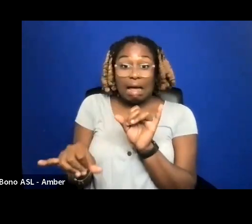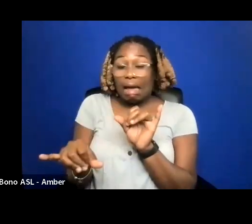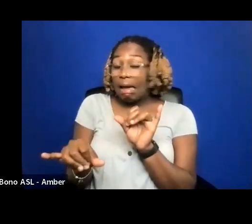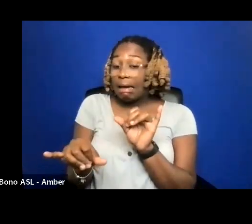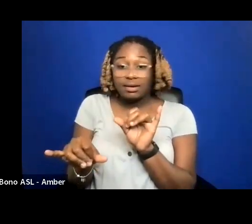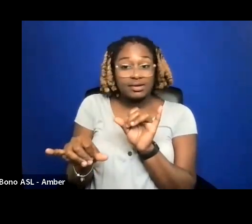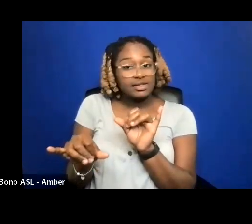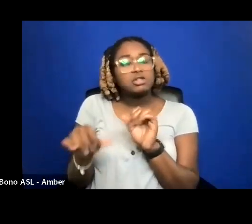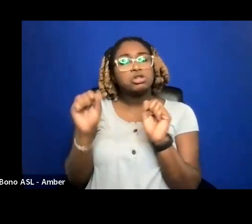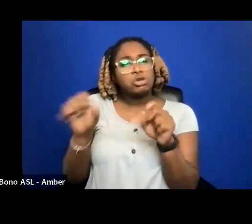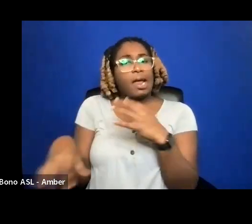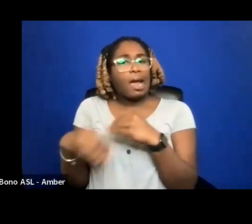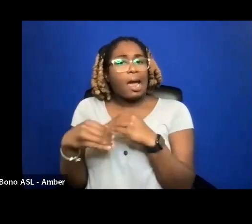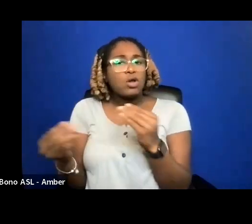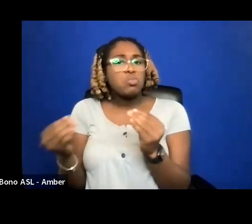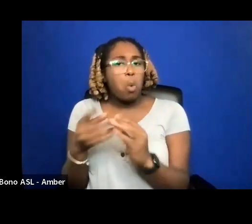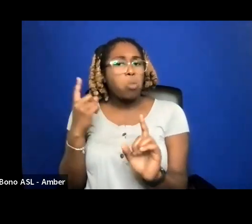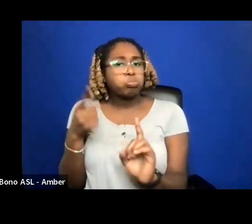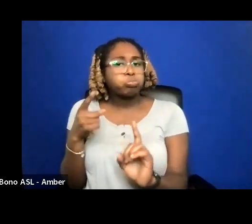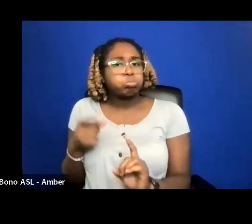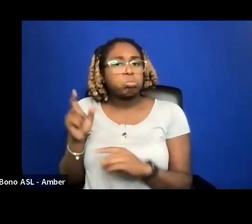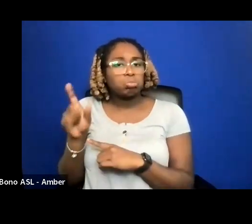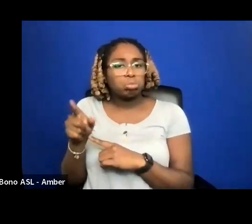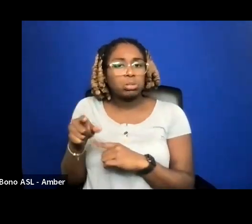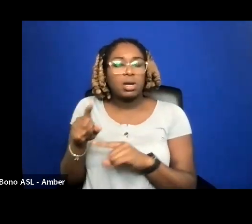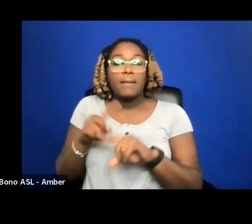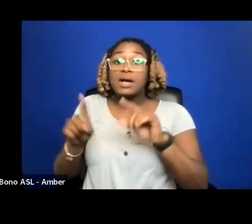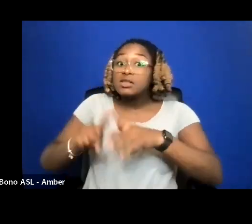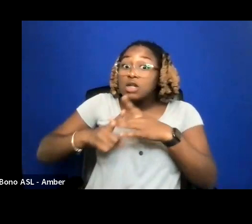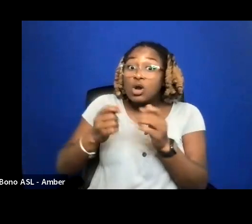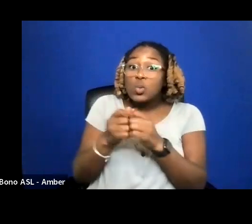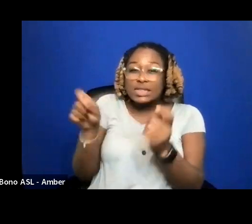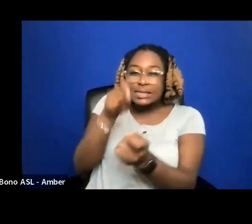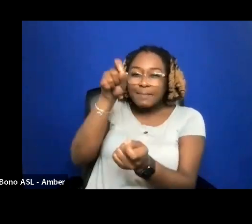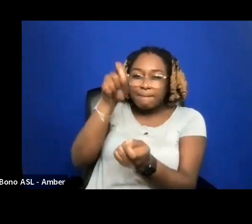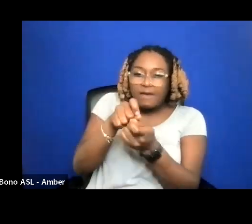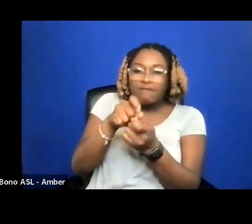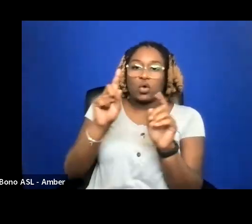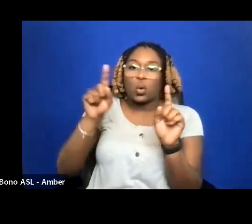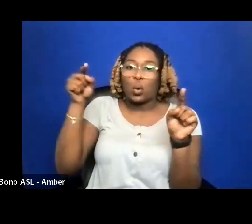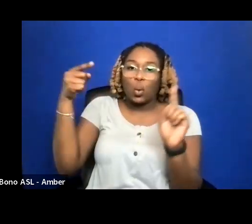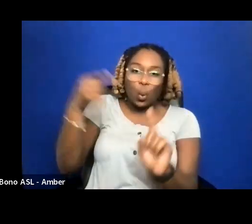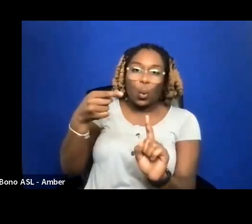BUT STARTING WITH A SPECIFIC GOAL WILL HELP YOU TO PROCEED.